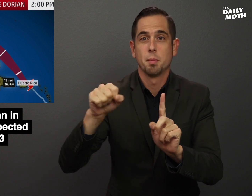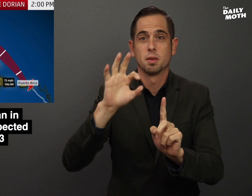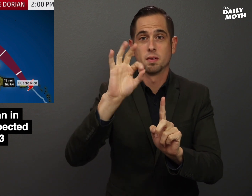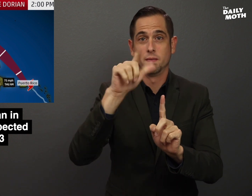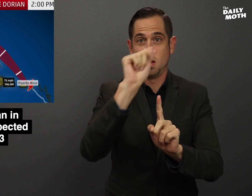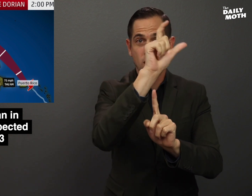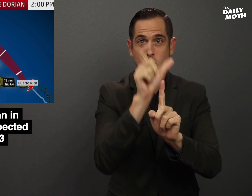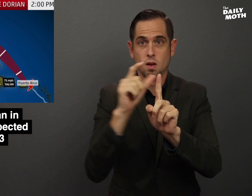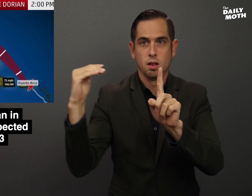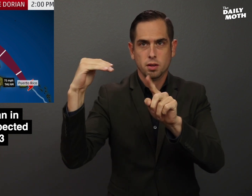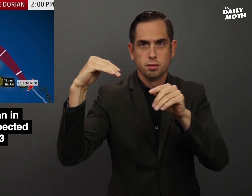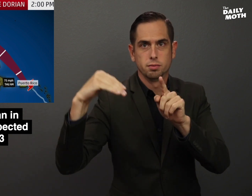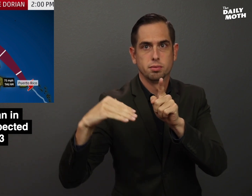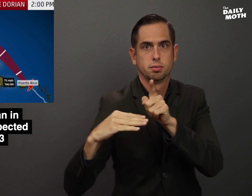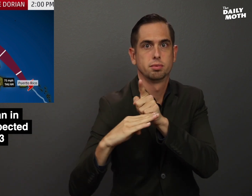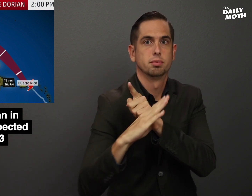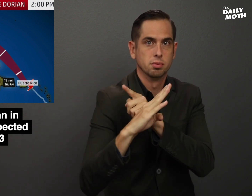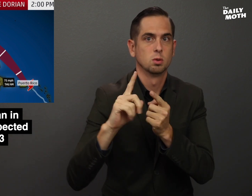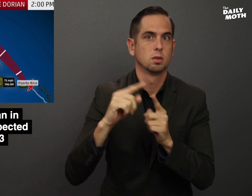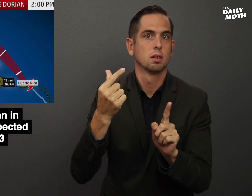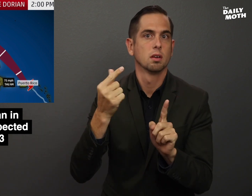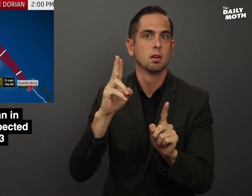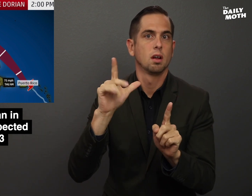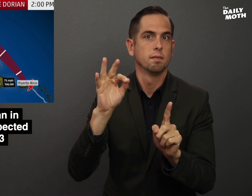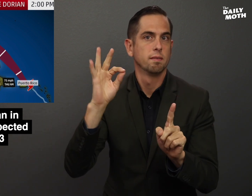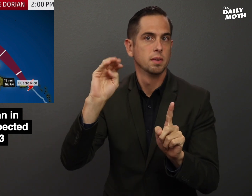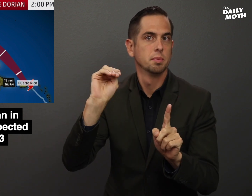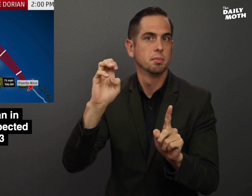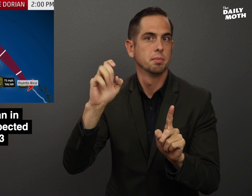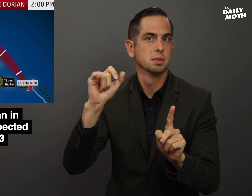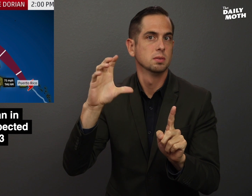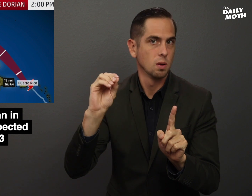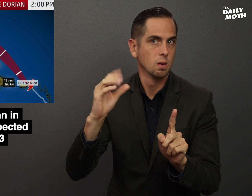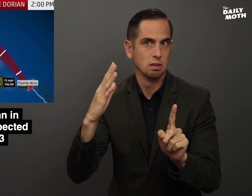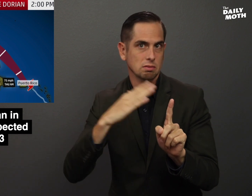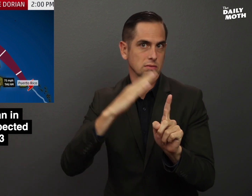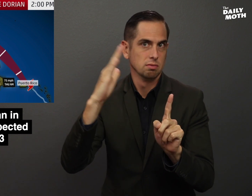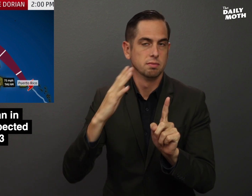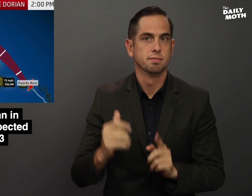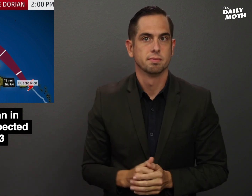of Florida and into the Gulf of Mexico.